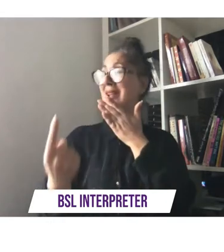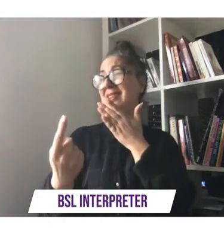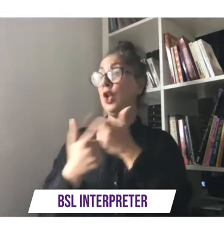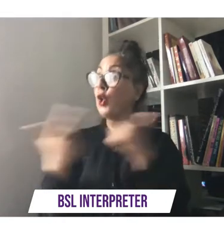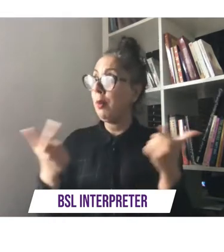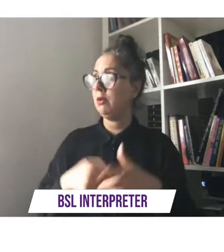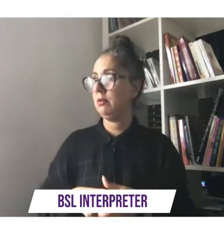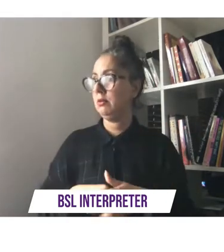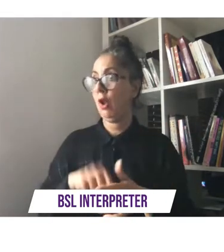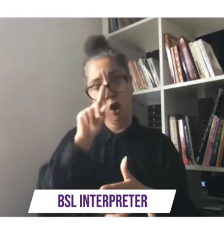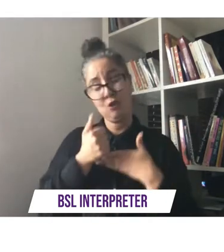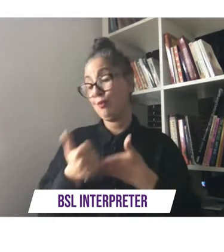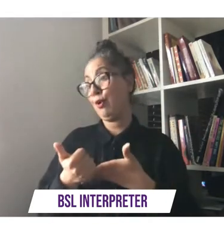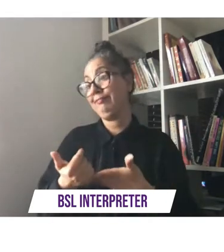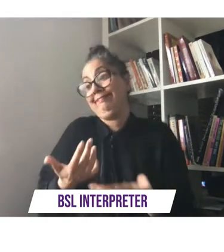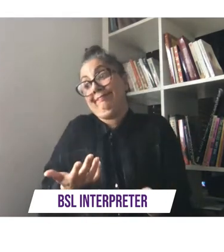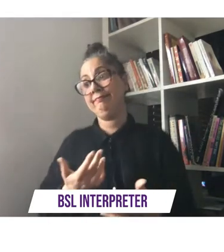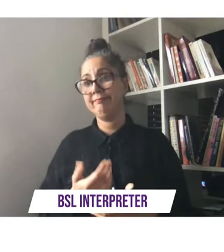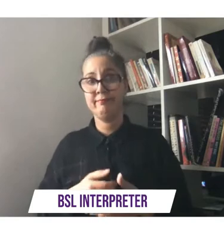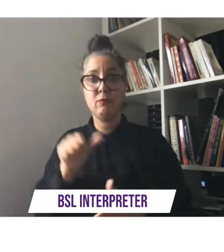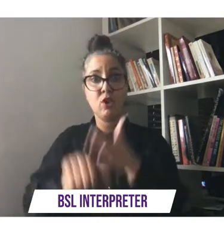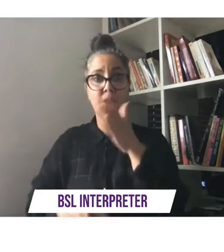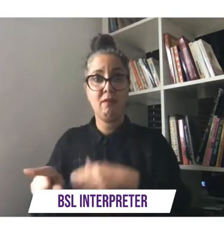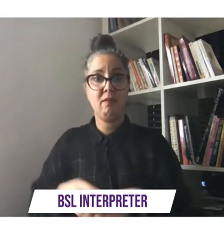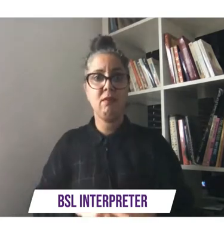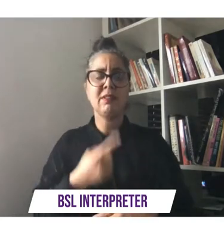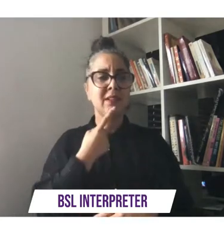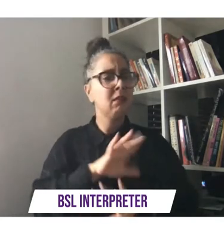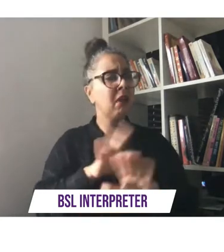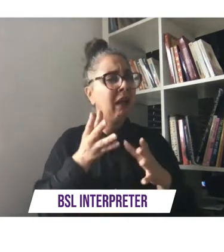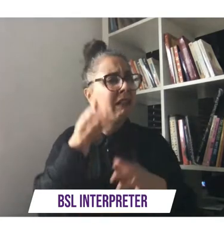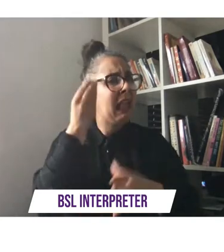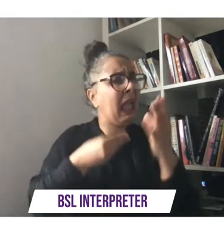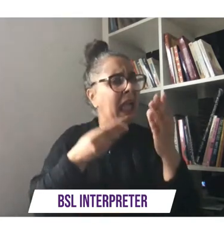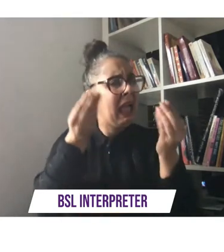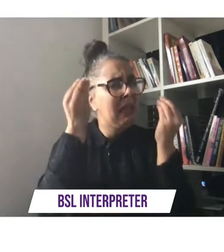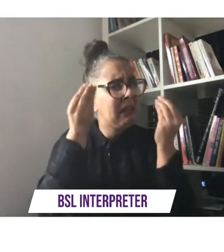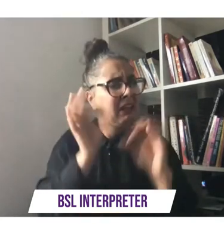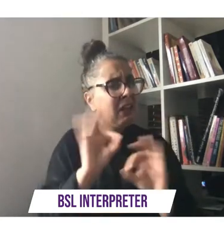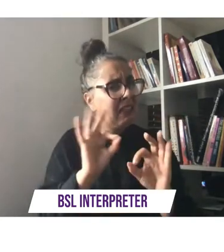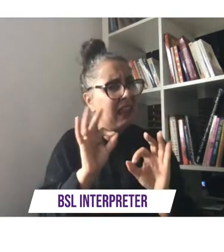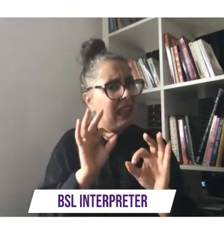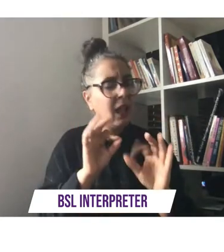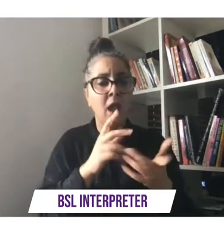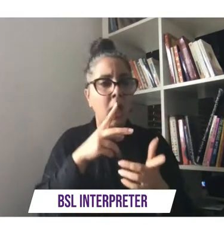any support they say that we are uneducated while they triple costs and cut funding simultaneously